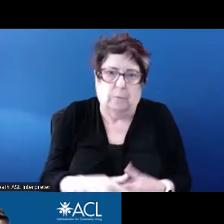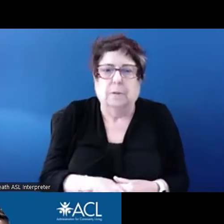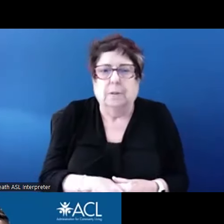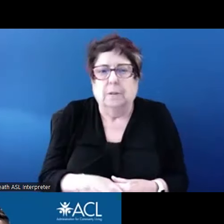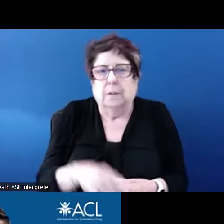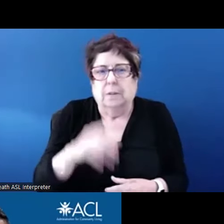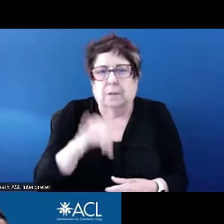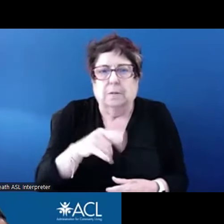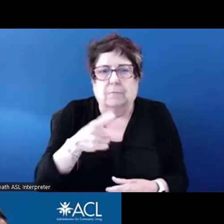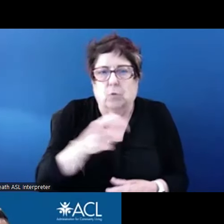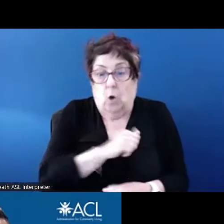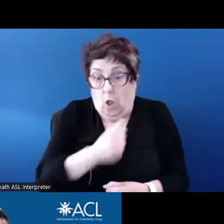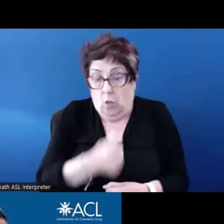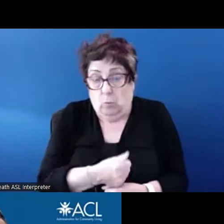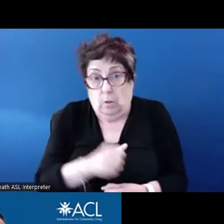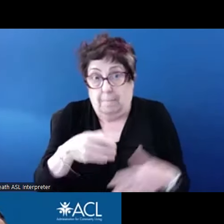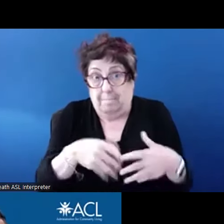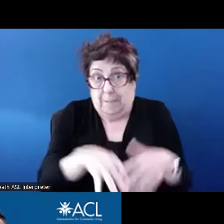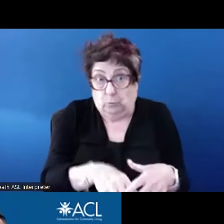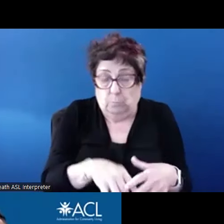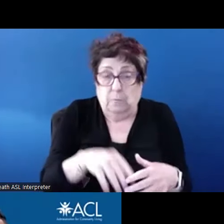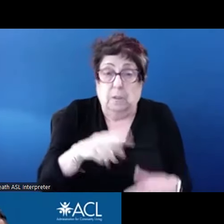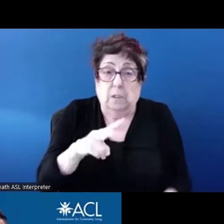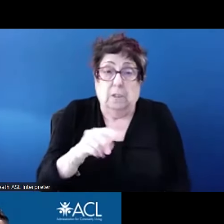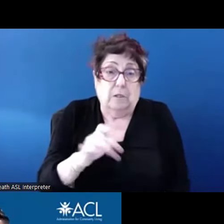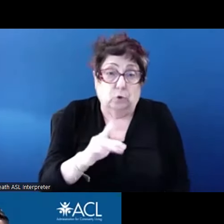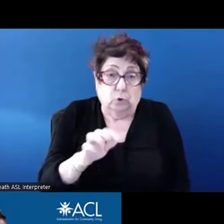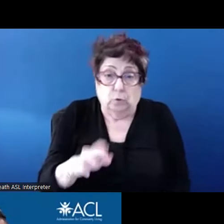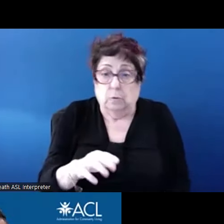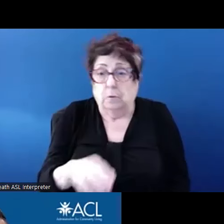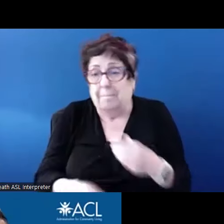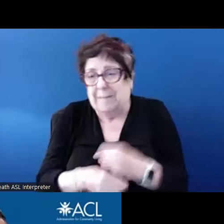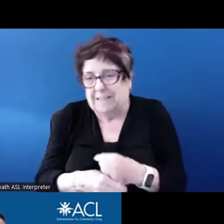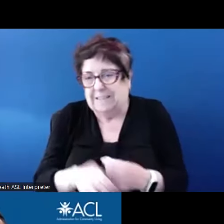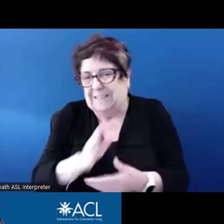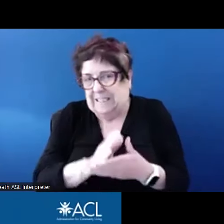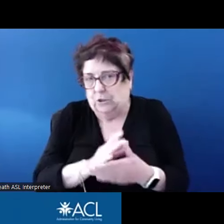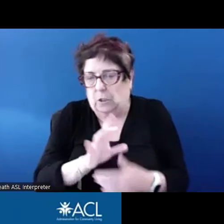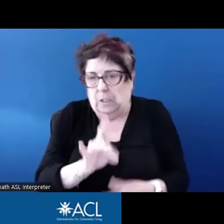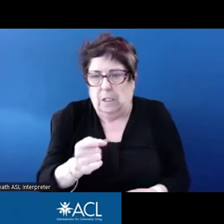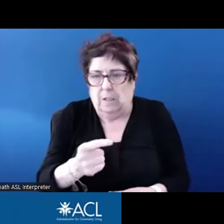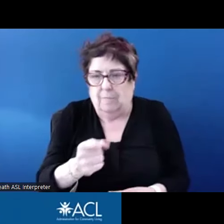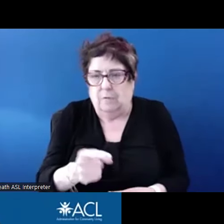along with the section 811 program where that is how eligibility for the units are. There are